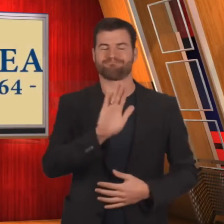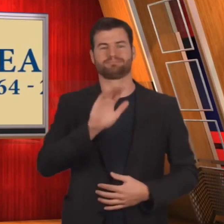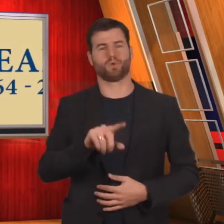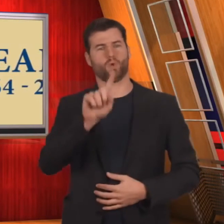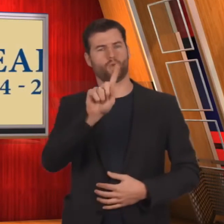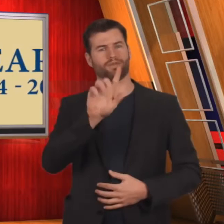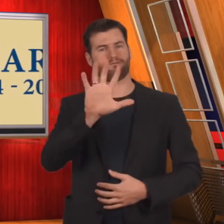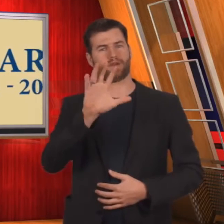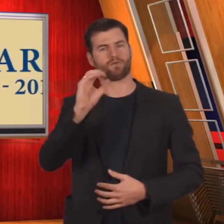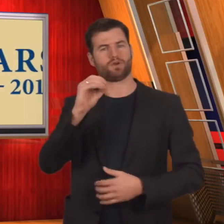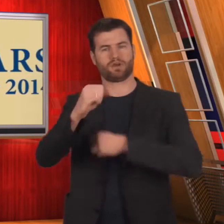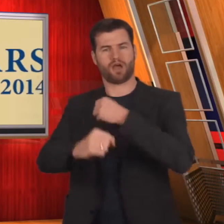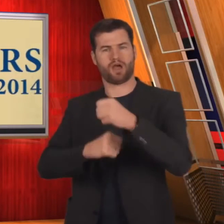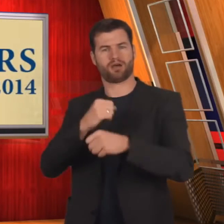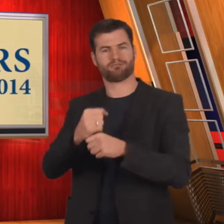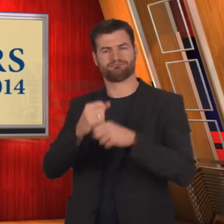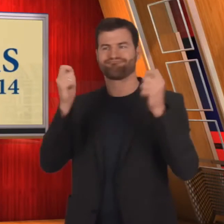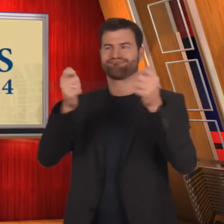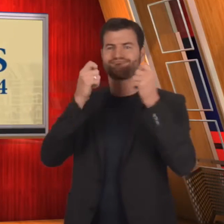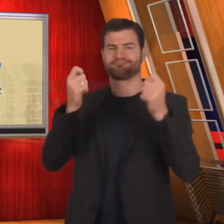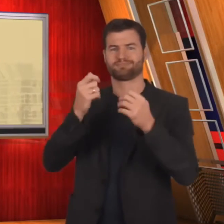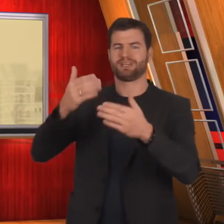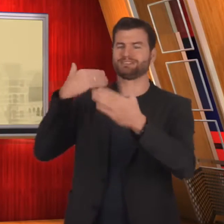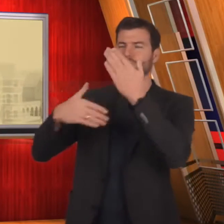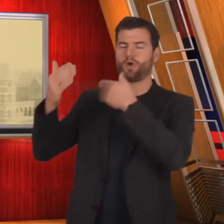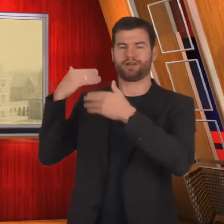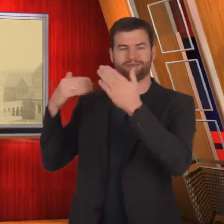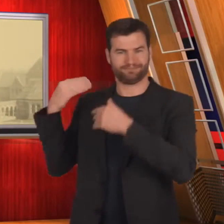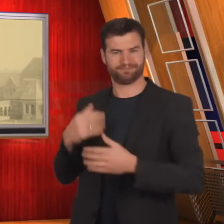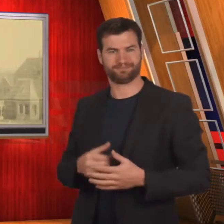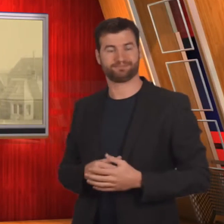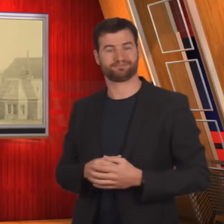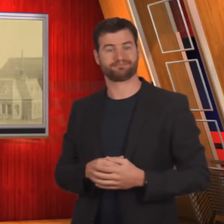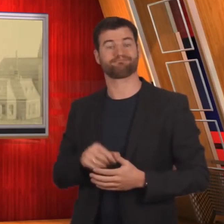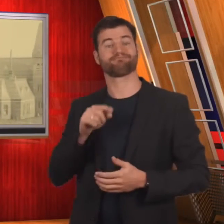the 150 years of history by honouring 15